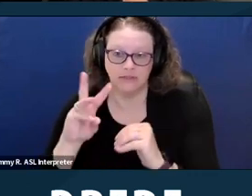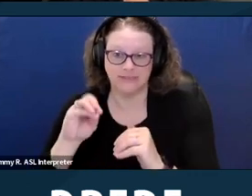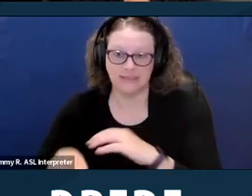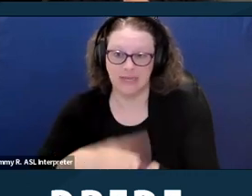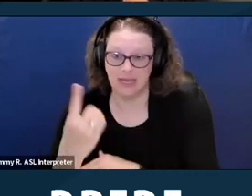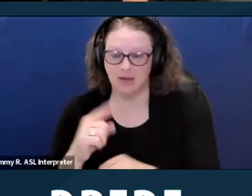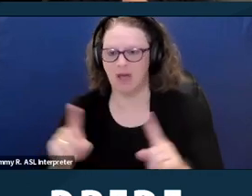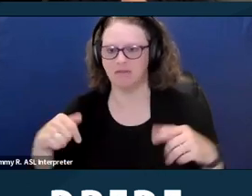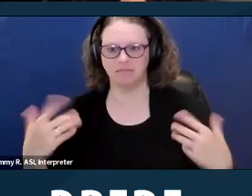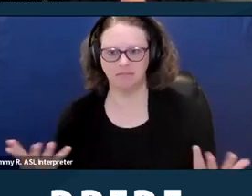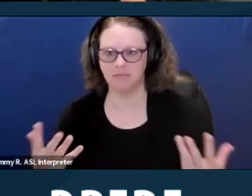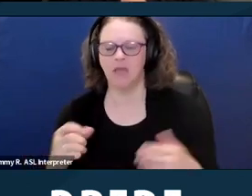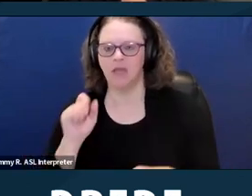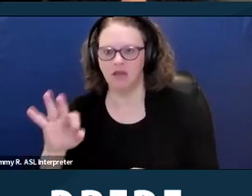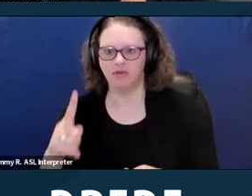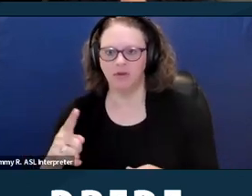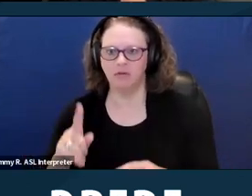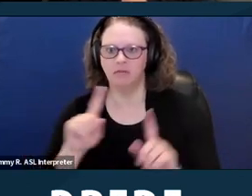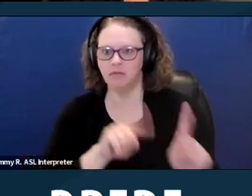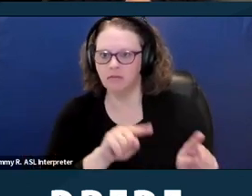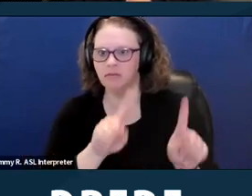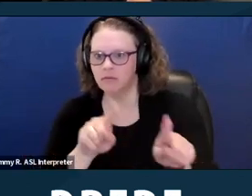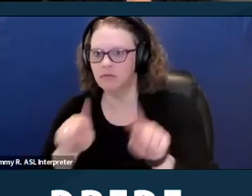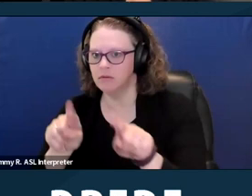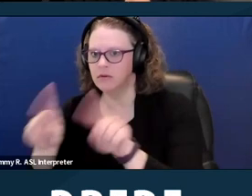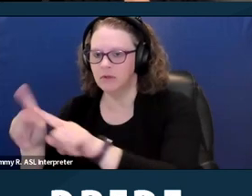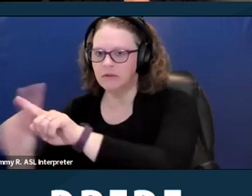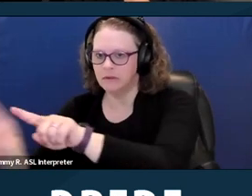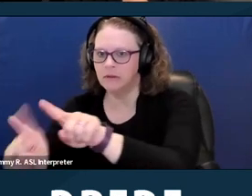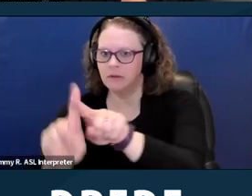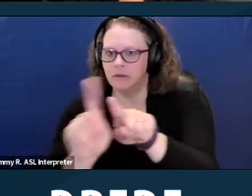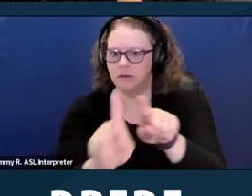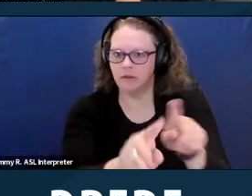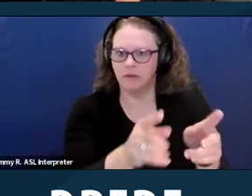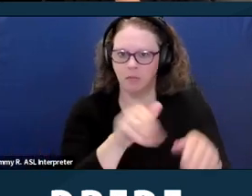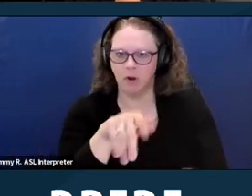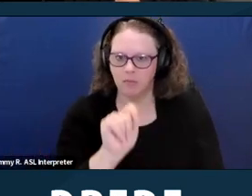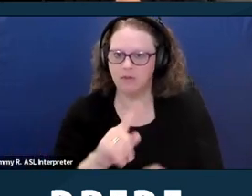and you only have two months to find a unit, that creates a very critical situation for a lot of people.